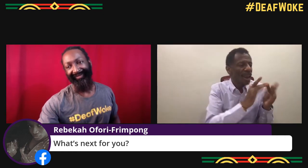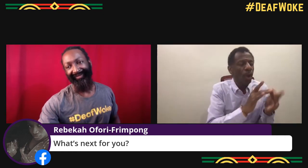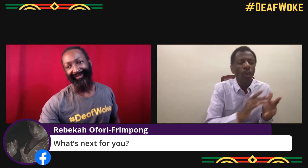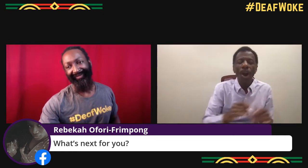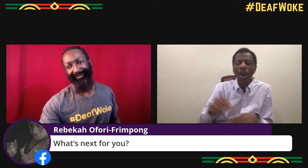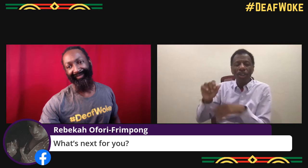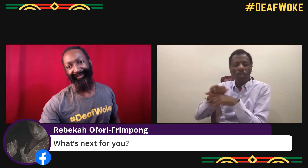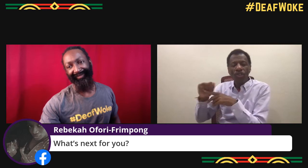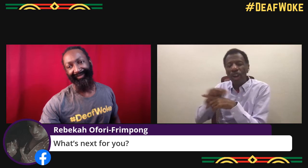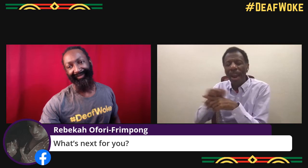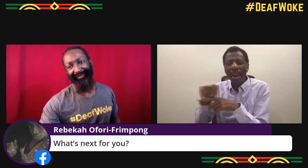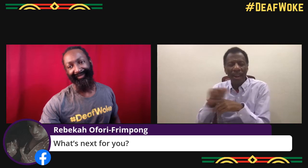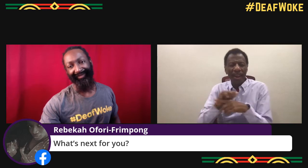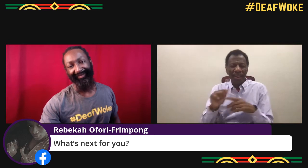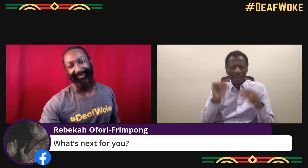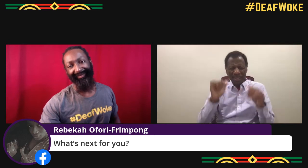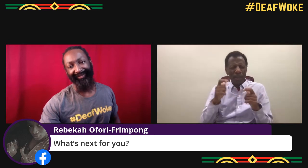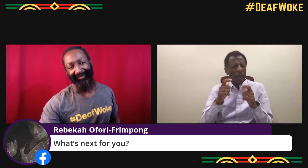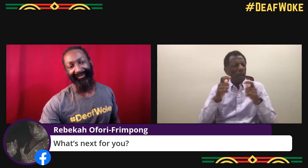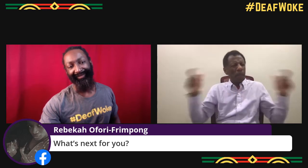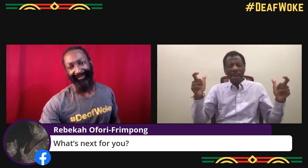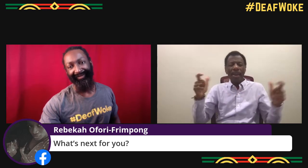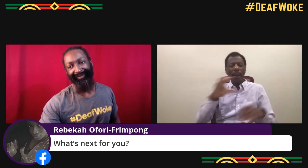making films, networking, training